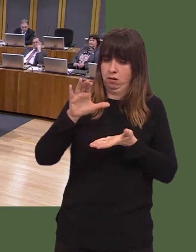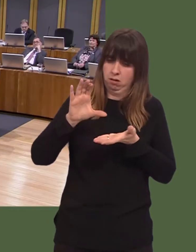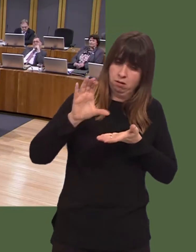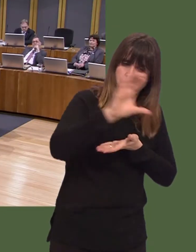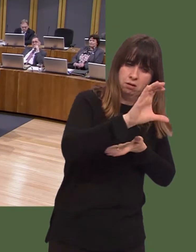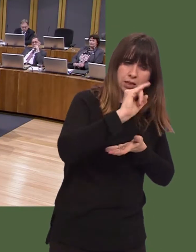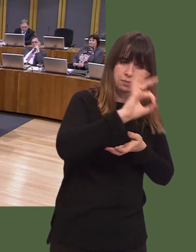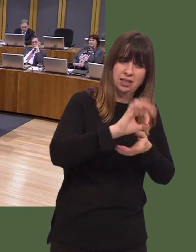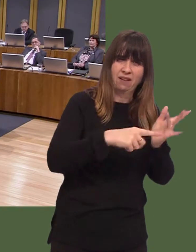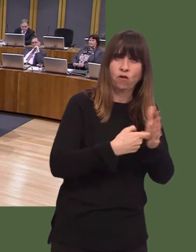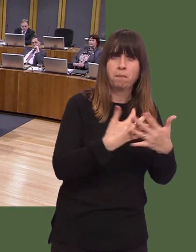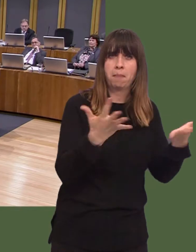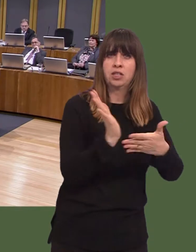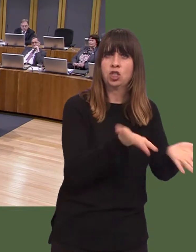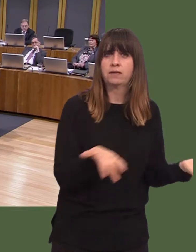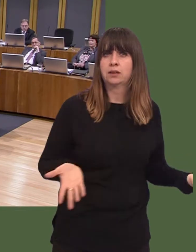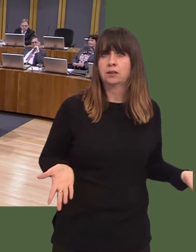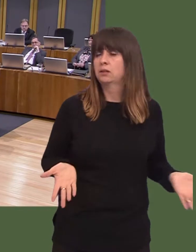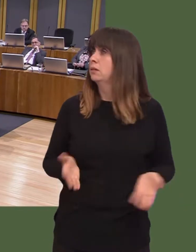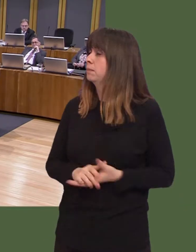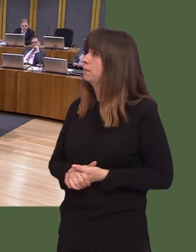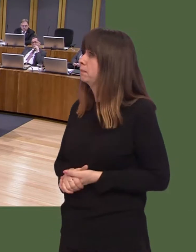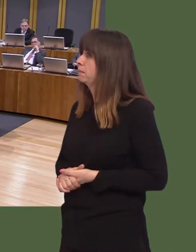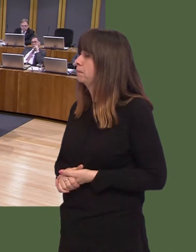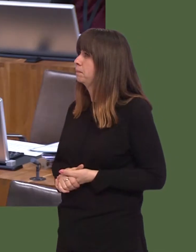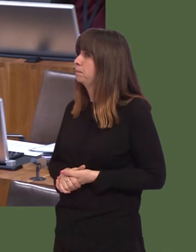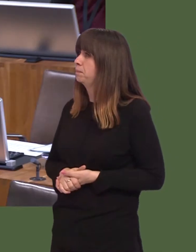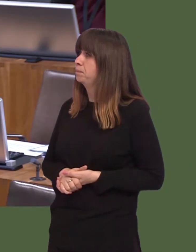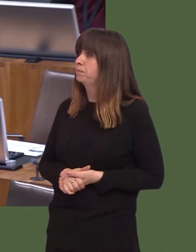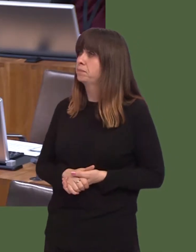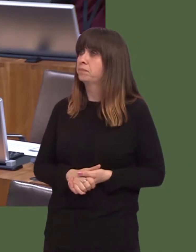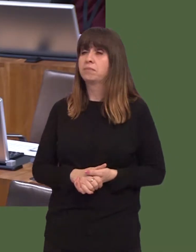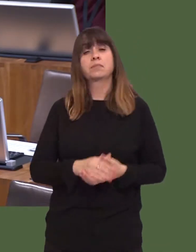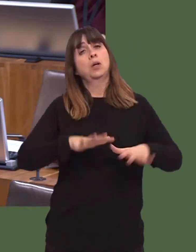Carwyn Jones: The case for independence by those who make it in Wales is built not on